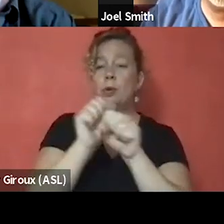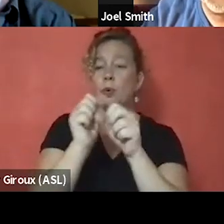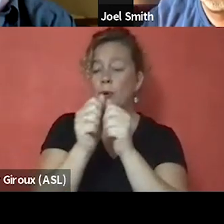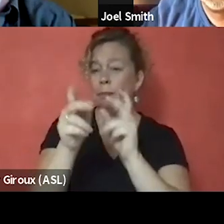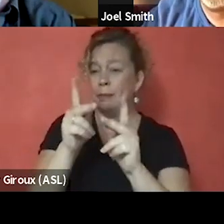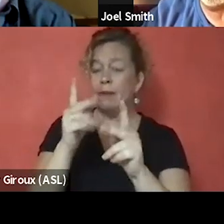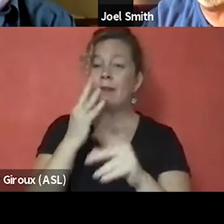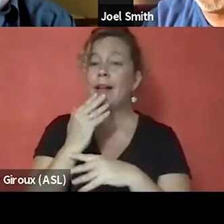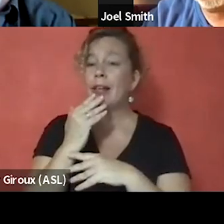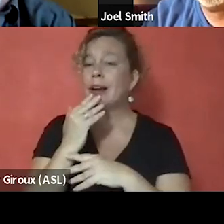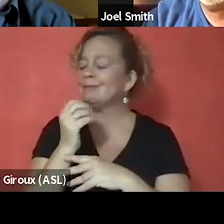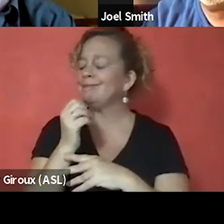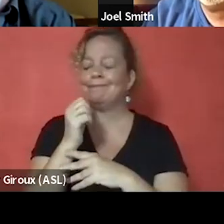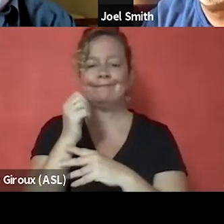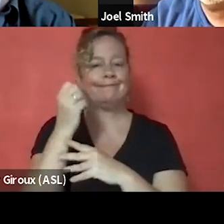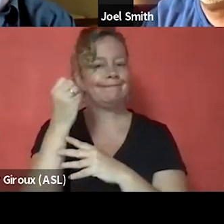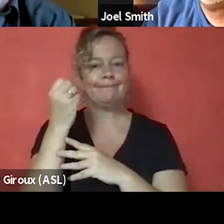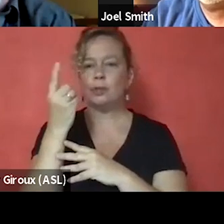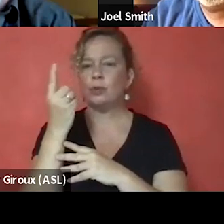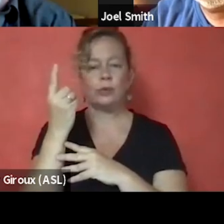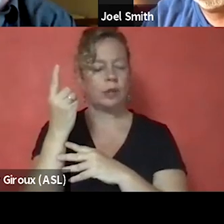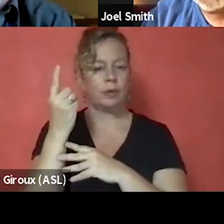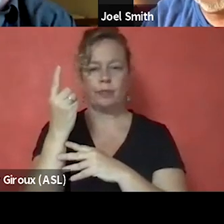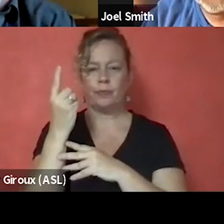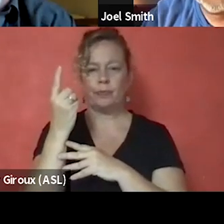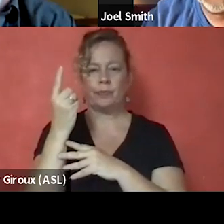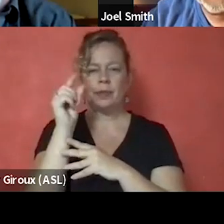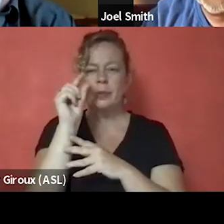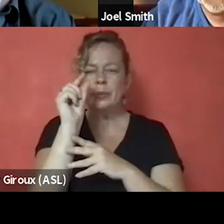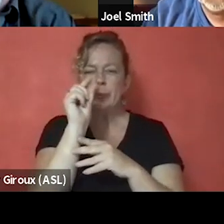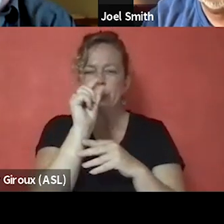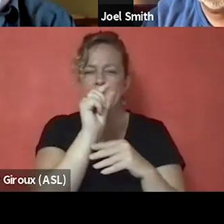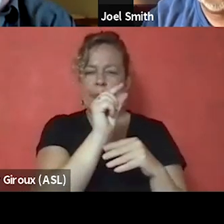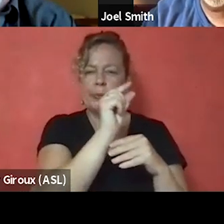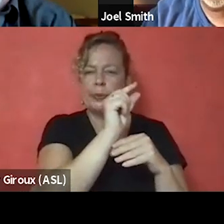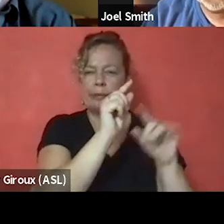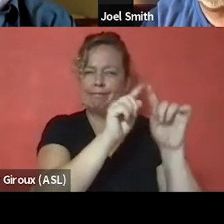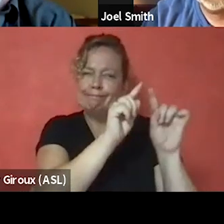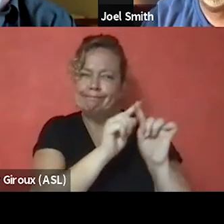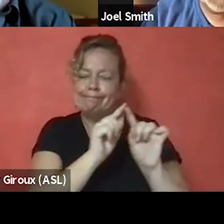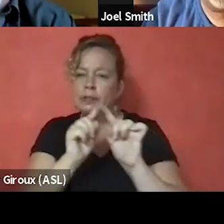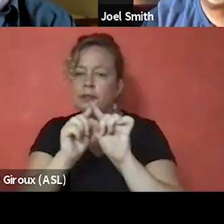don't really understand the little differences that will connect them to help them